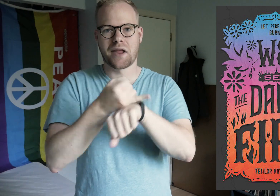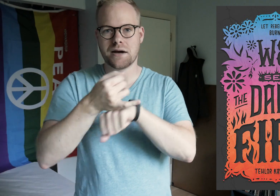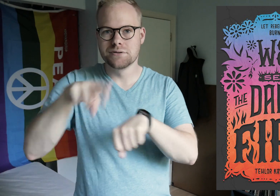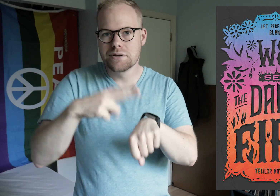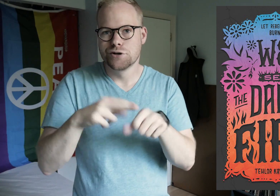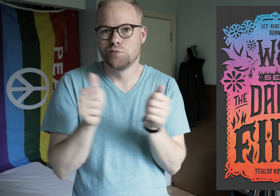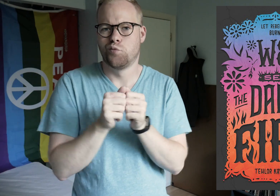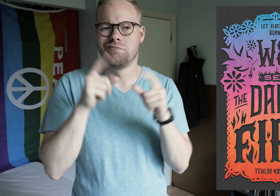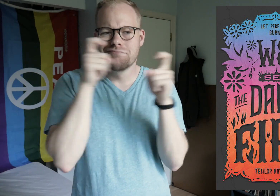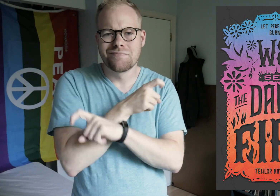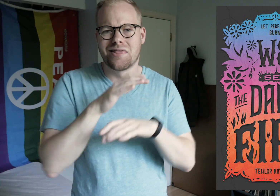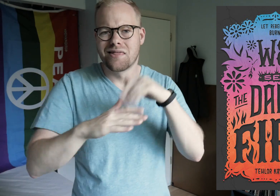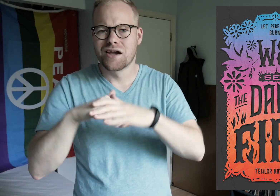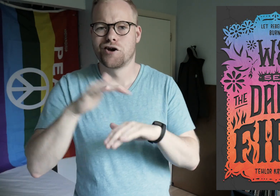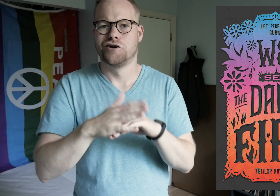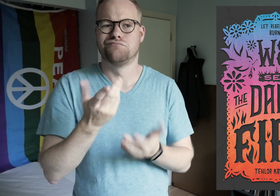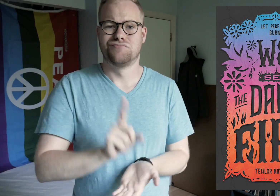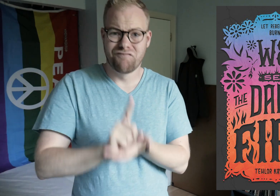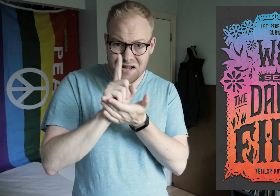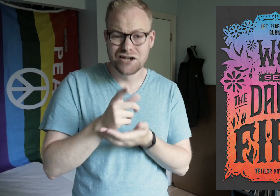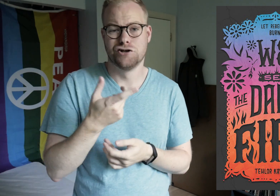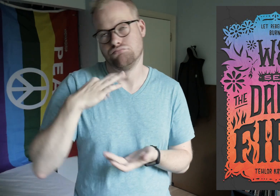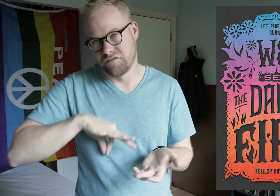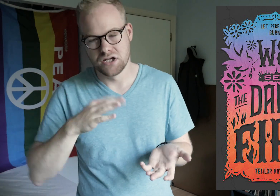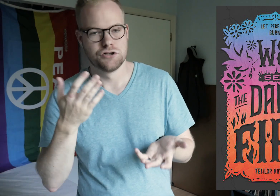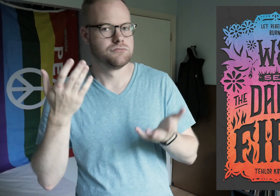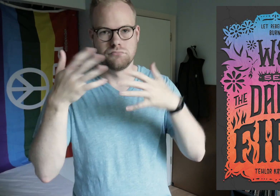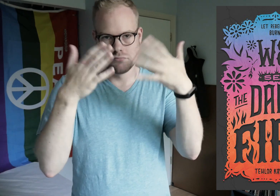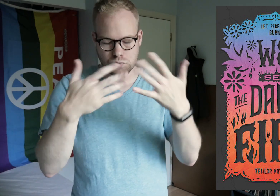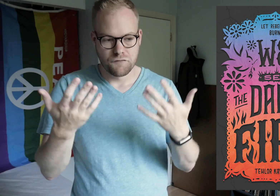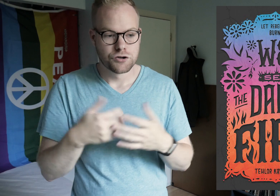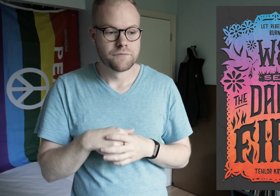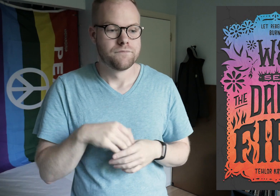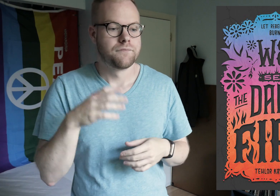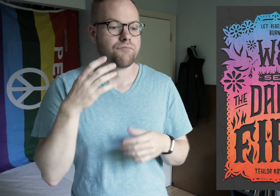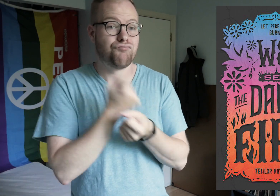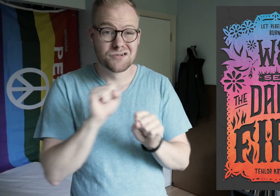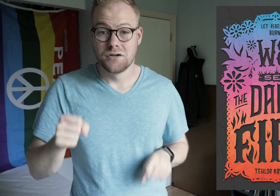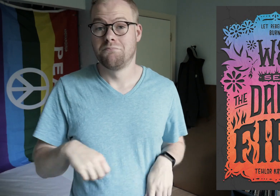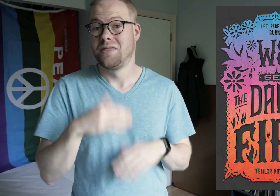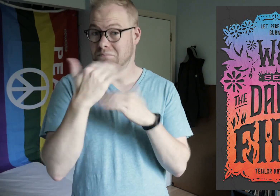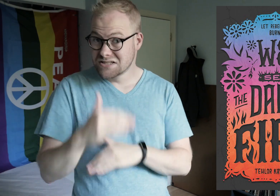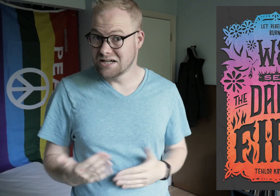island nation with complex layers of privilege, freedom, and limitations.